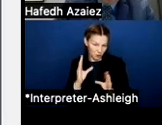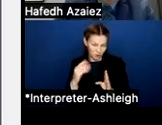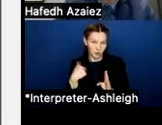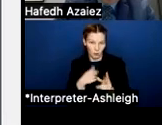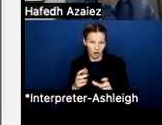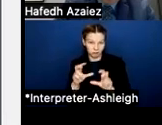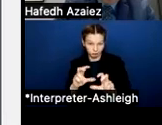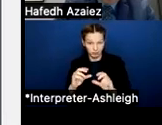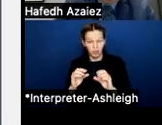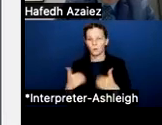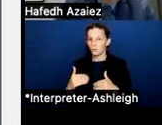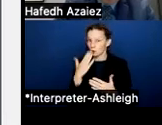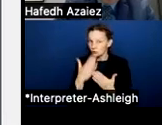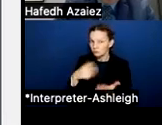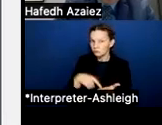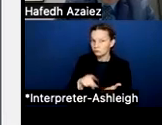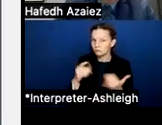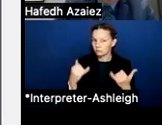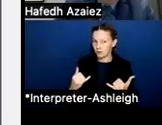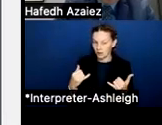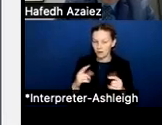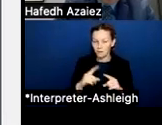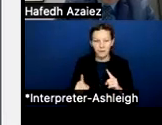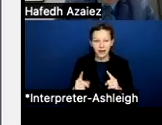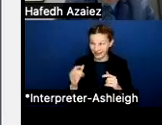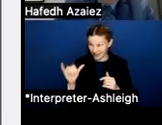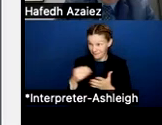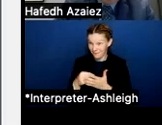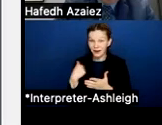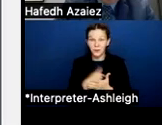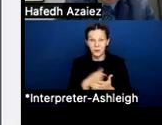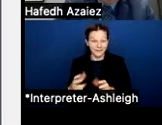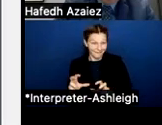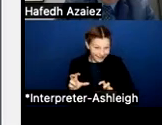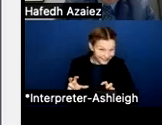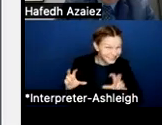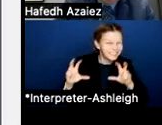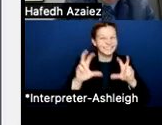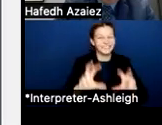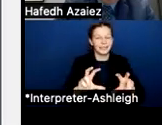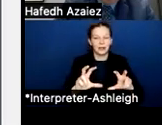But you can see that even with a significant investment, this just gets us to where we need to be for market.